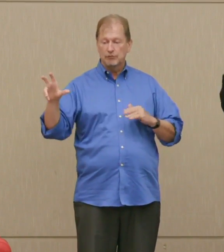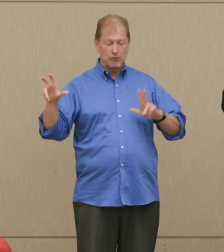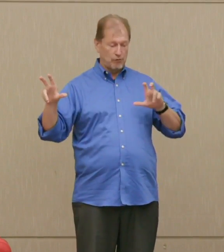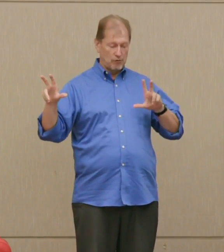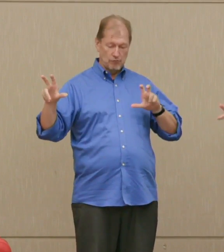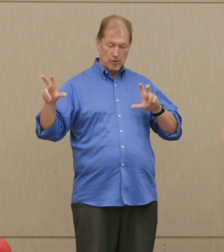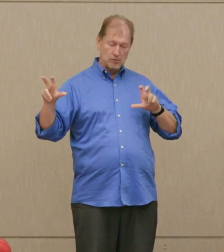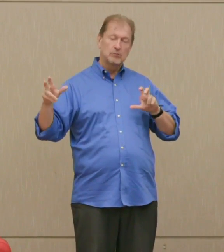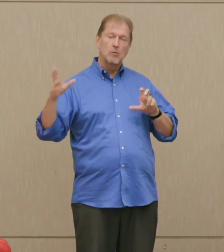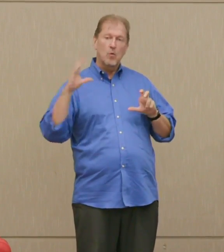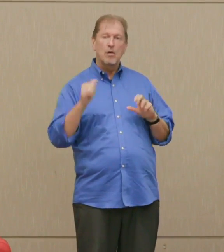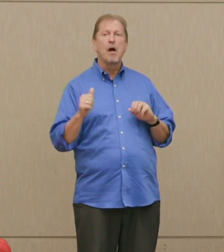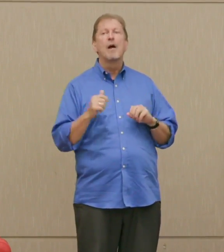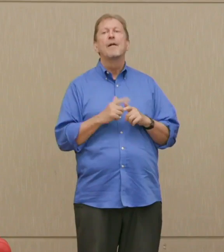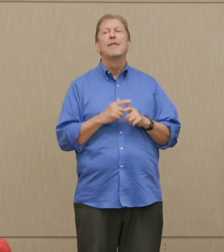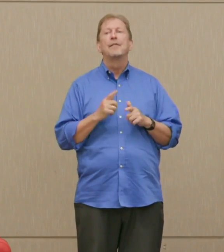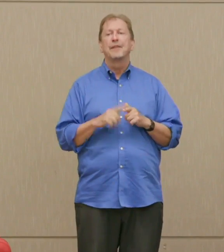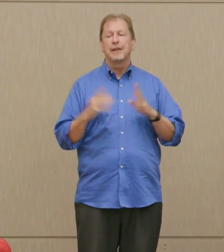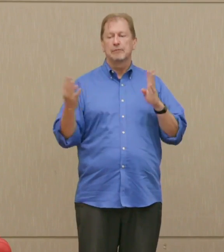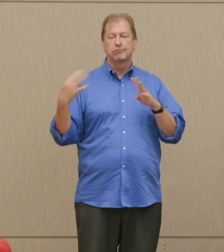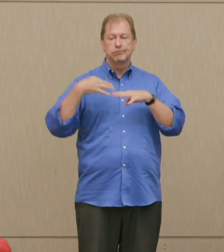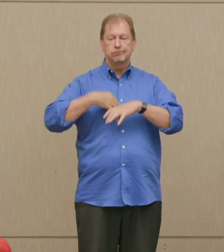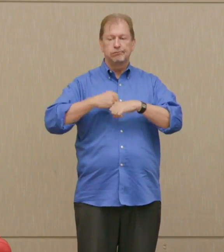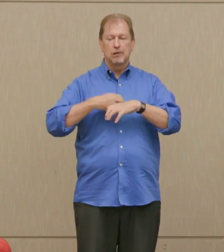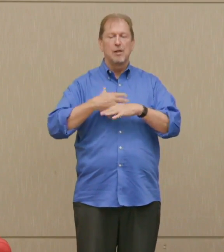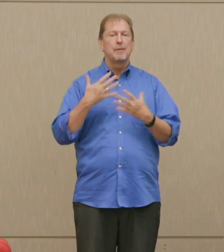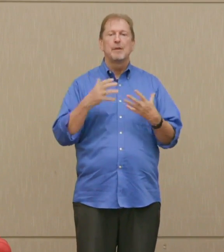very markedly decrease.